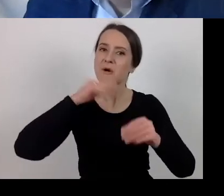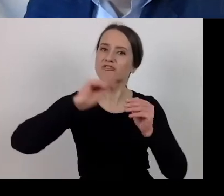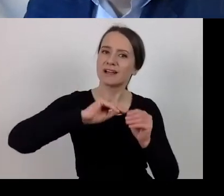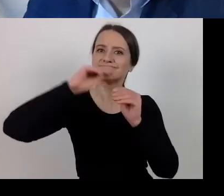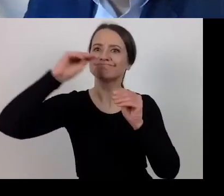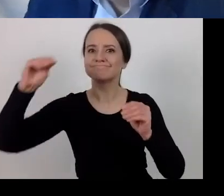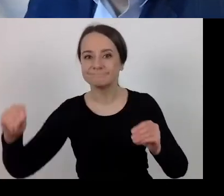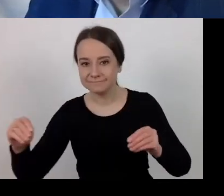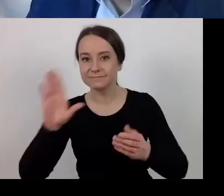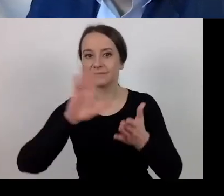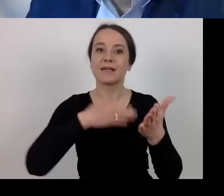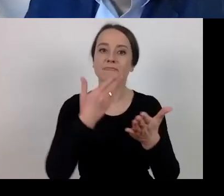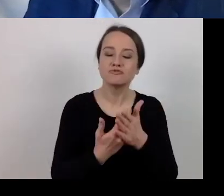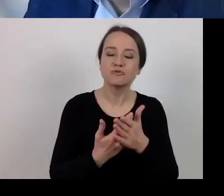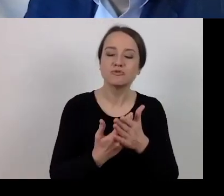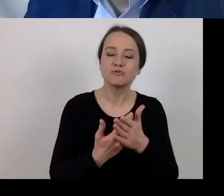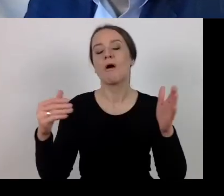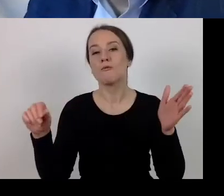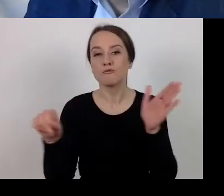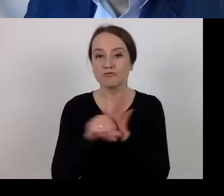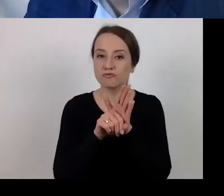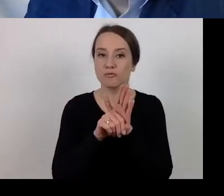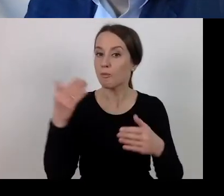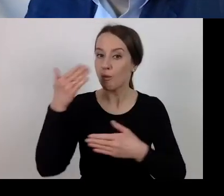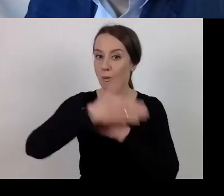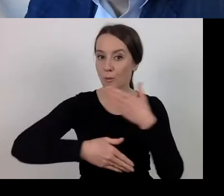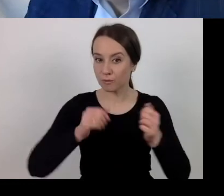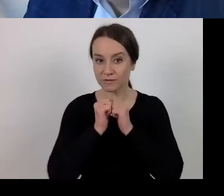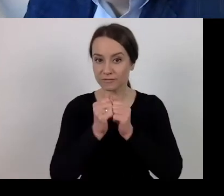until the end of September 2023.